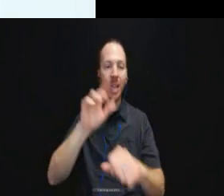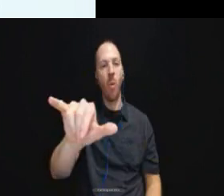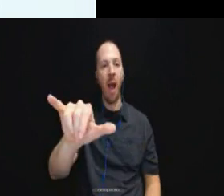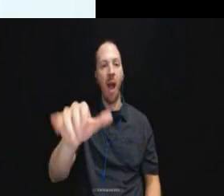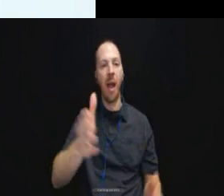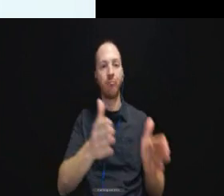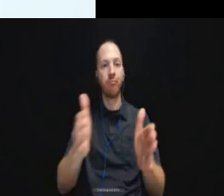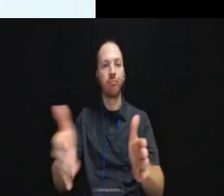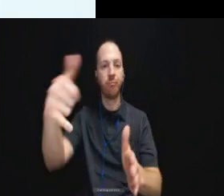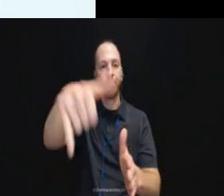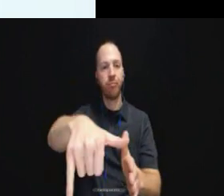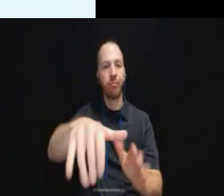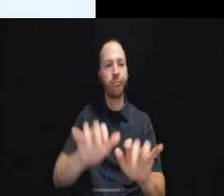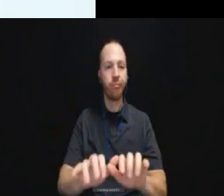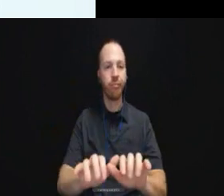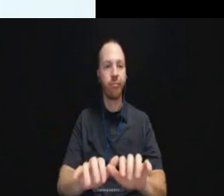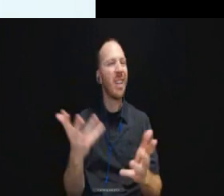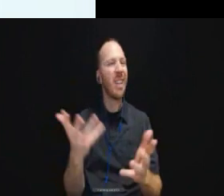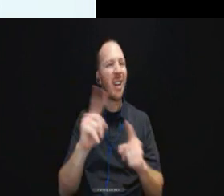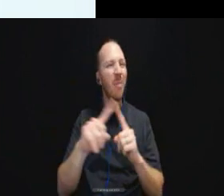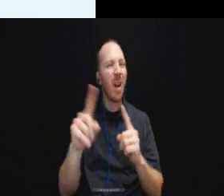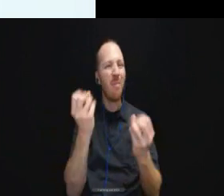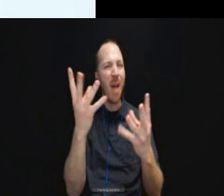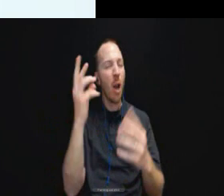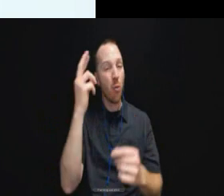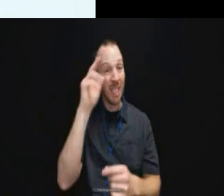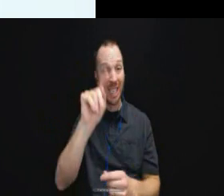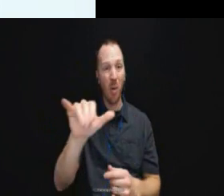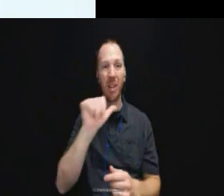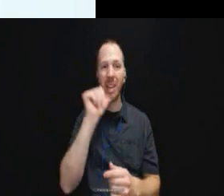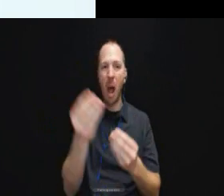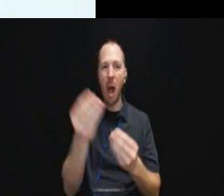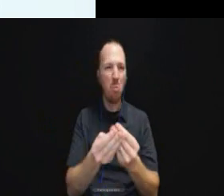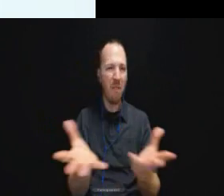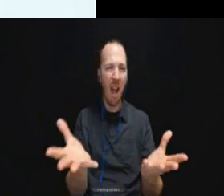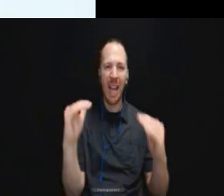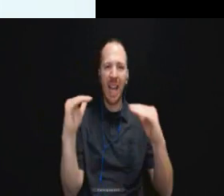number of reasons that TTYs can't be providing equal access.